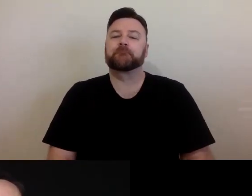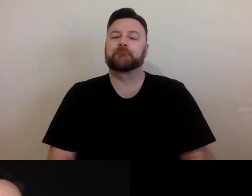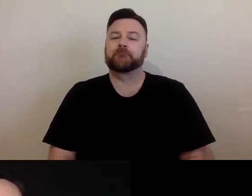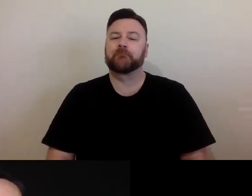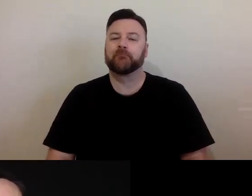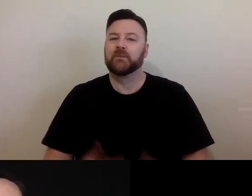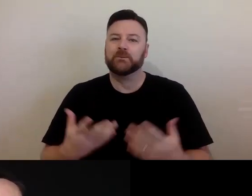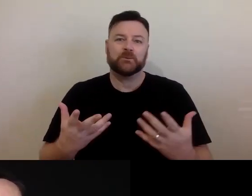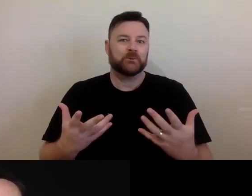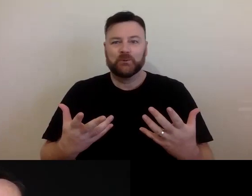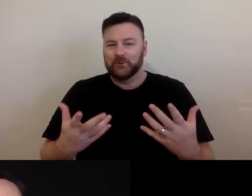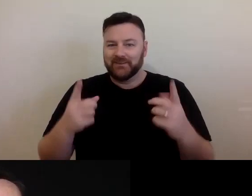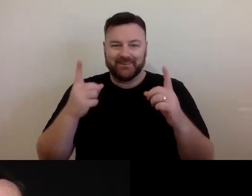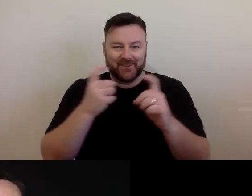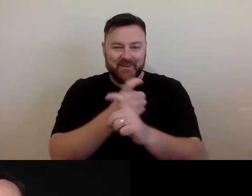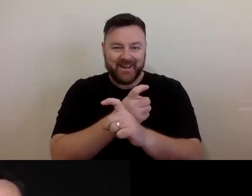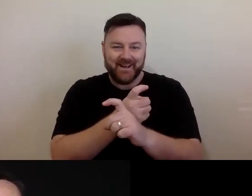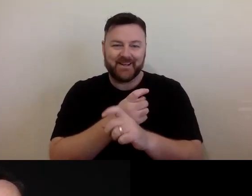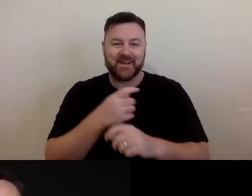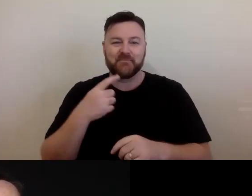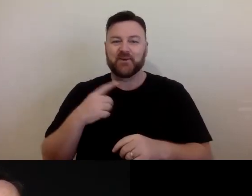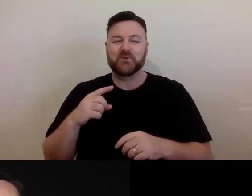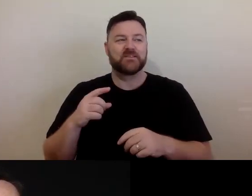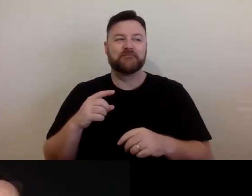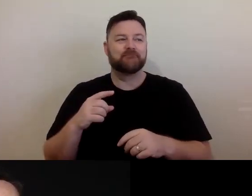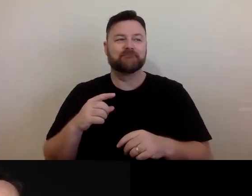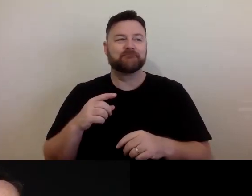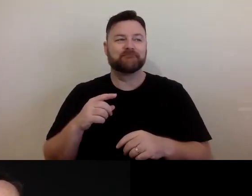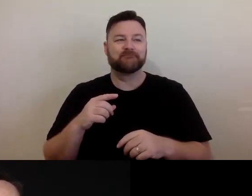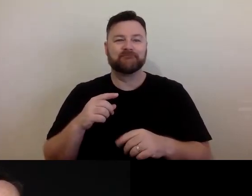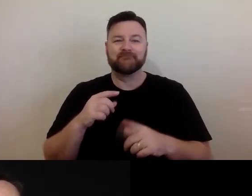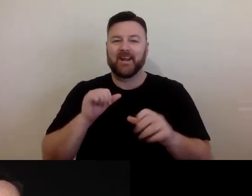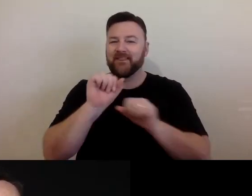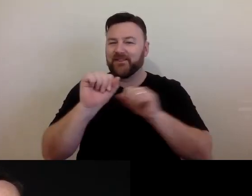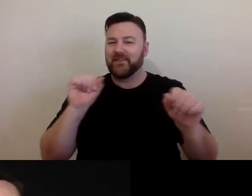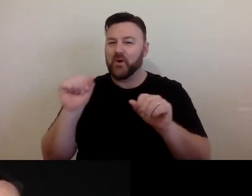It is always complicated because these kinds of situations are so situational. So